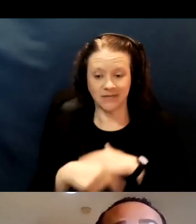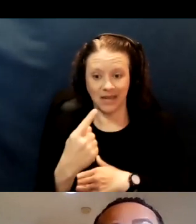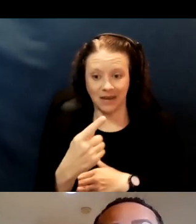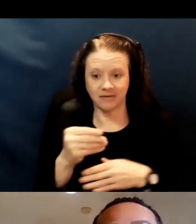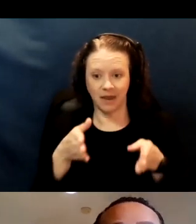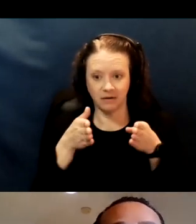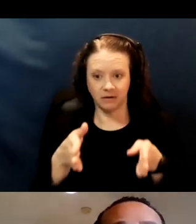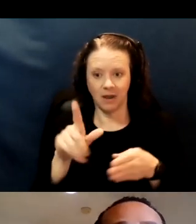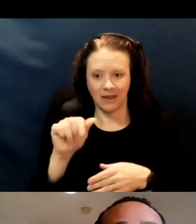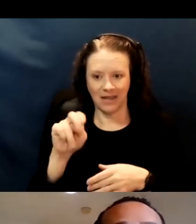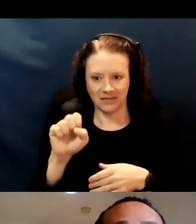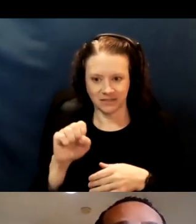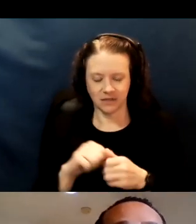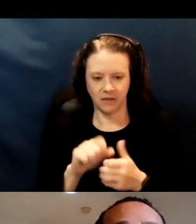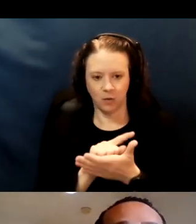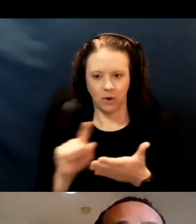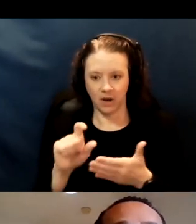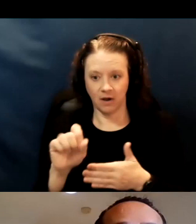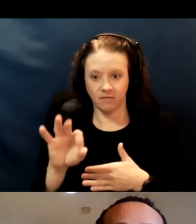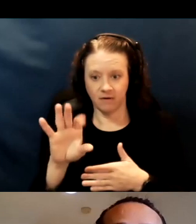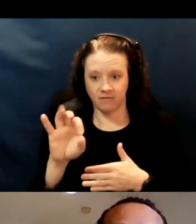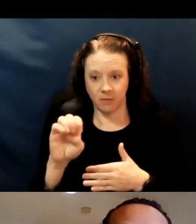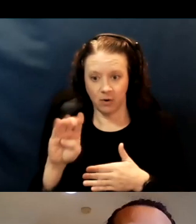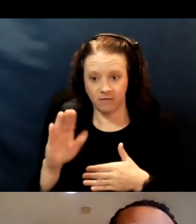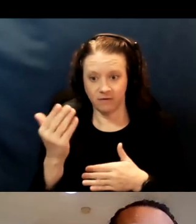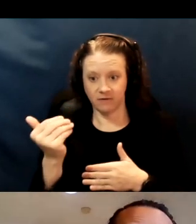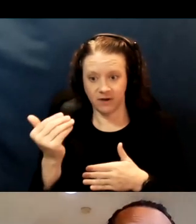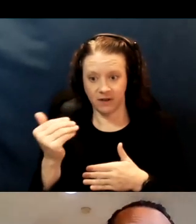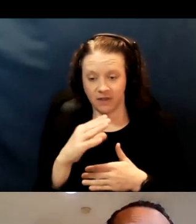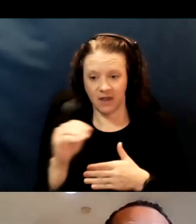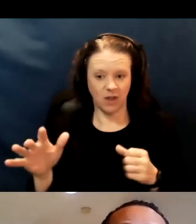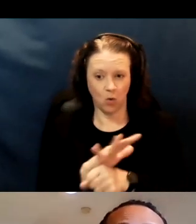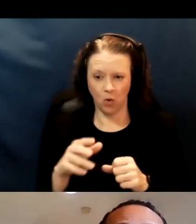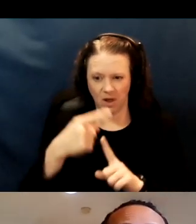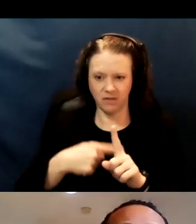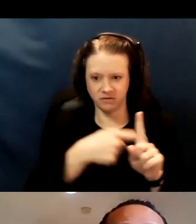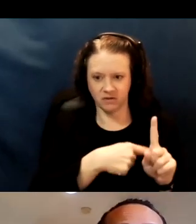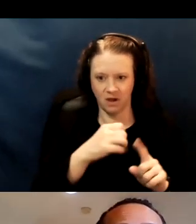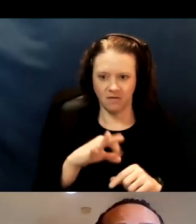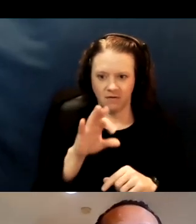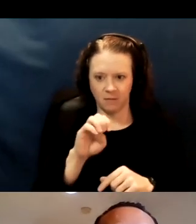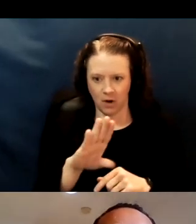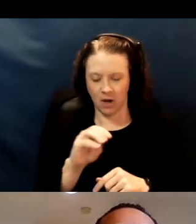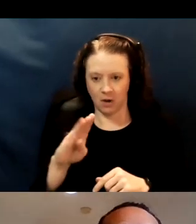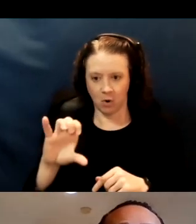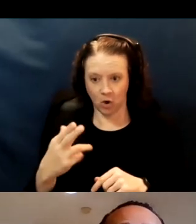and actually the entire month of February and March were really devoted to those over the age of 65.